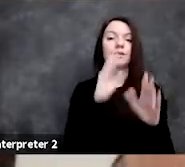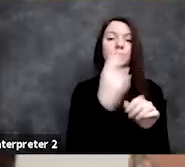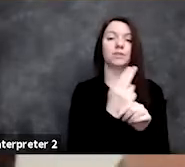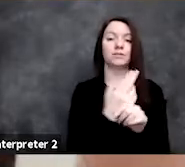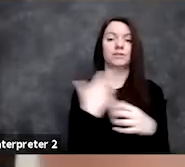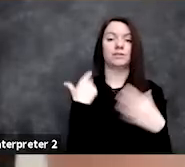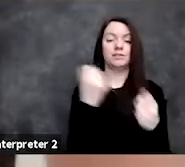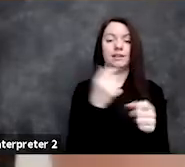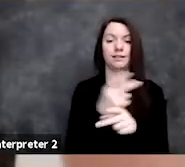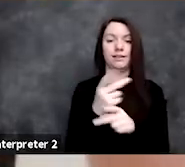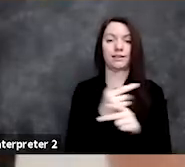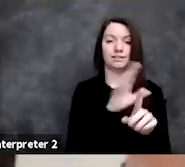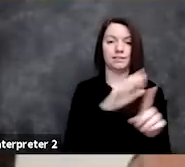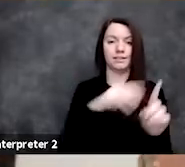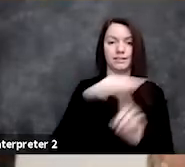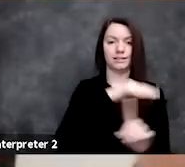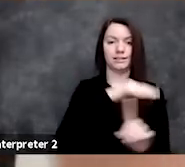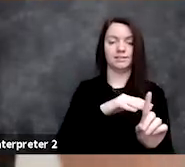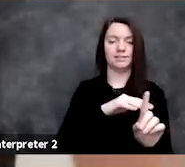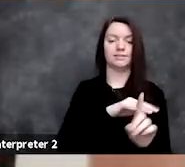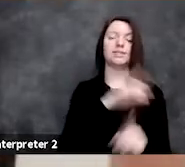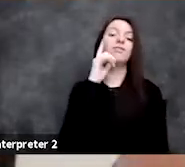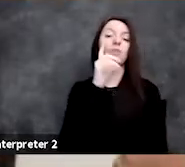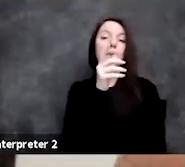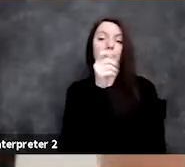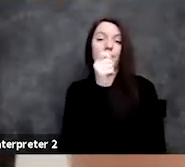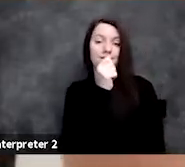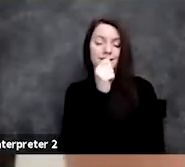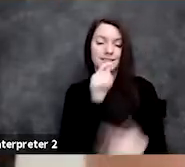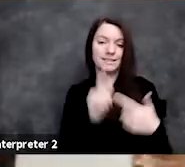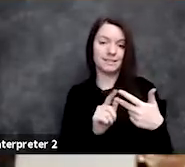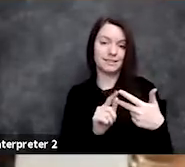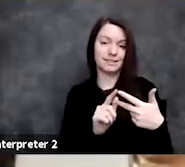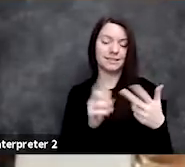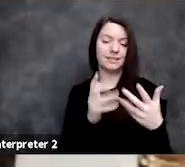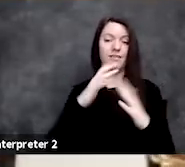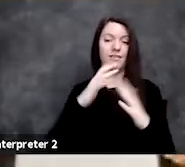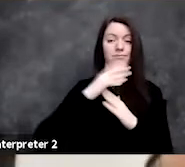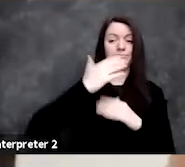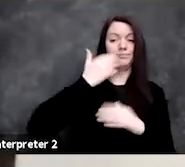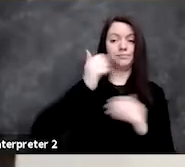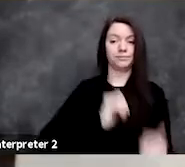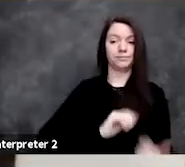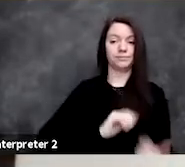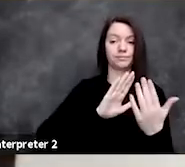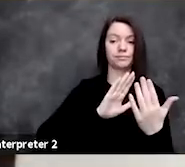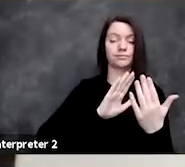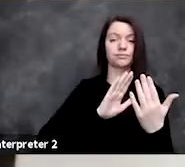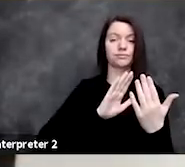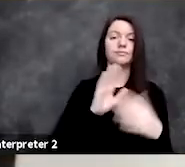For privacy, a lot of the sort of state-of-the-art approaches to privacy